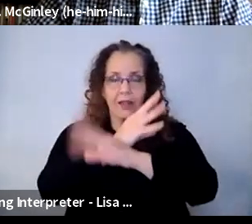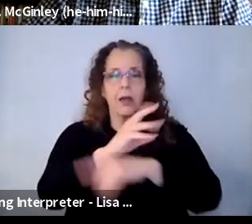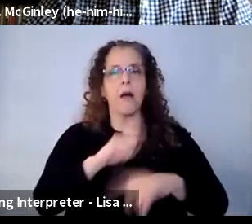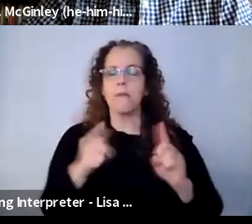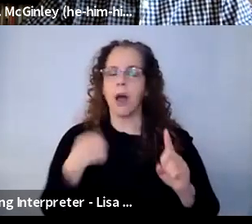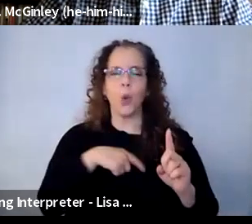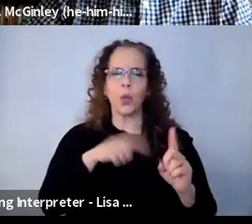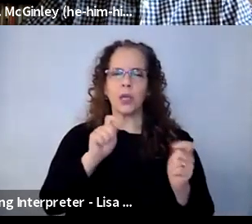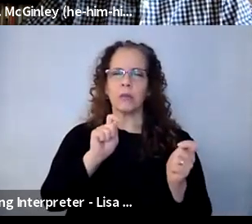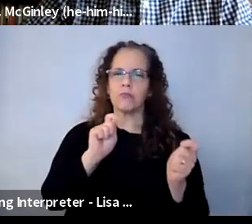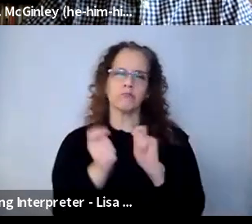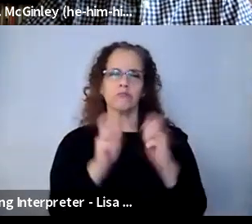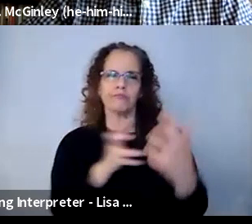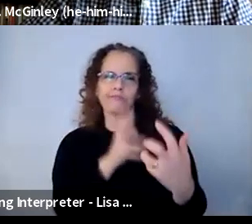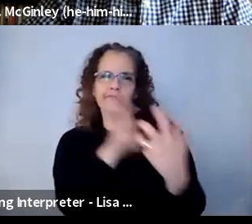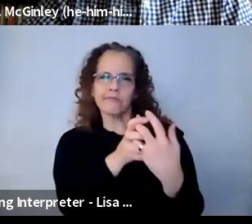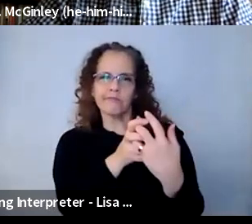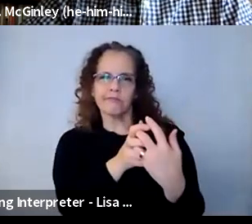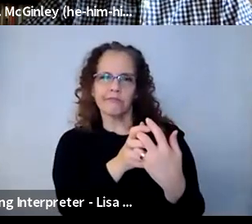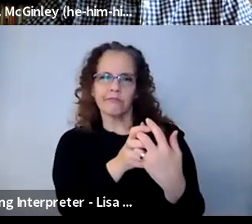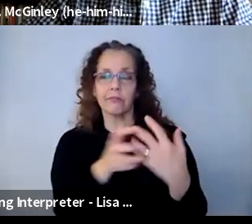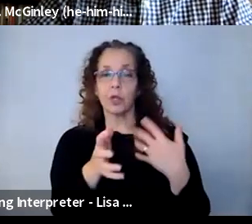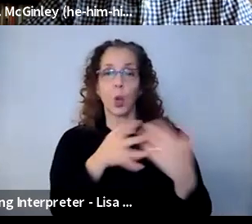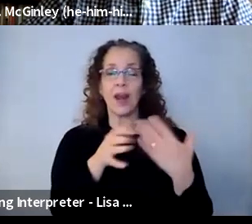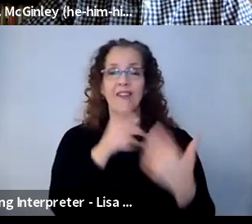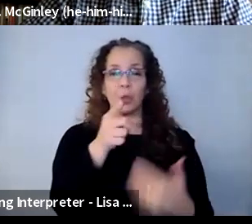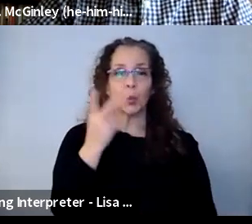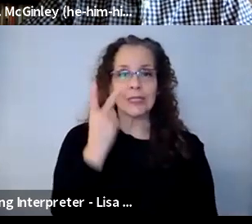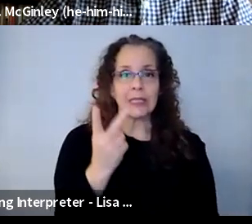that you see. And I try to teach that way, even before Zoom and